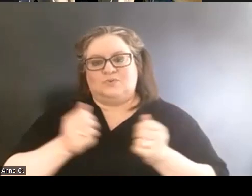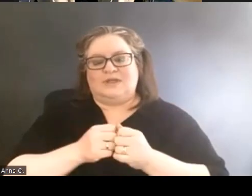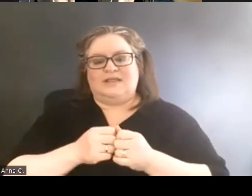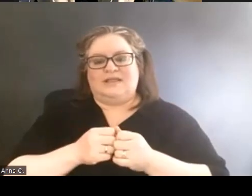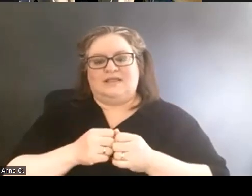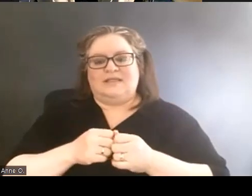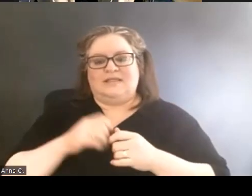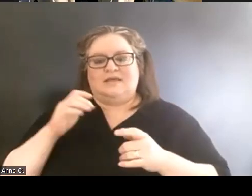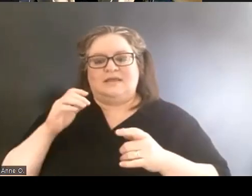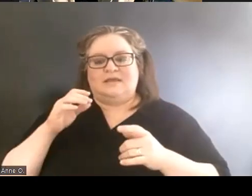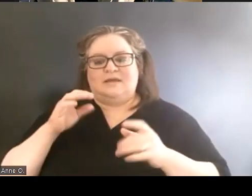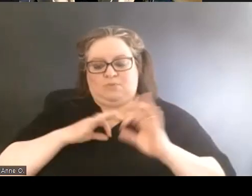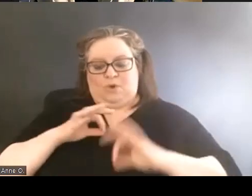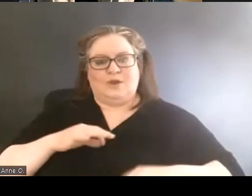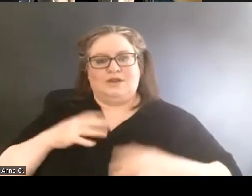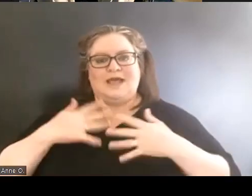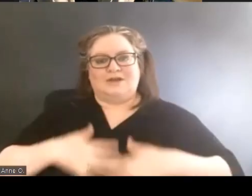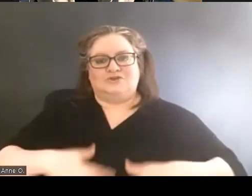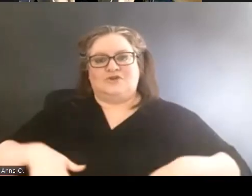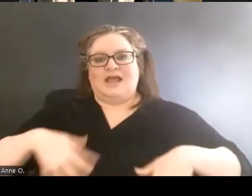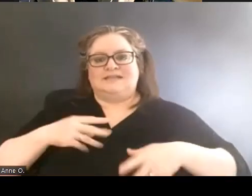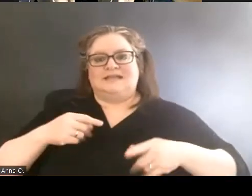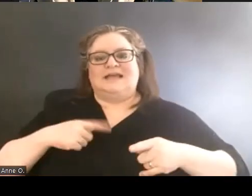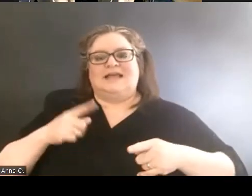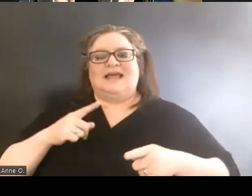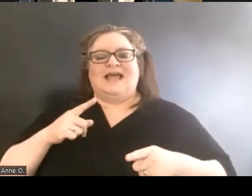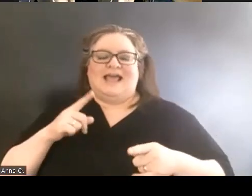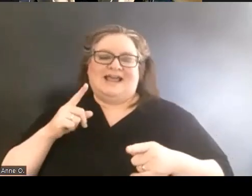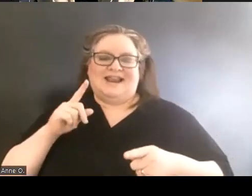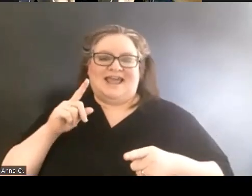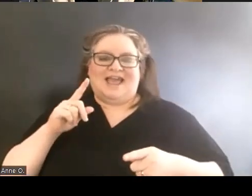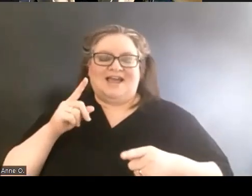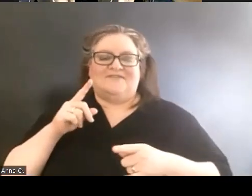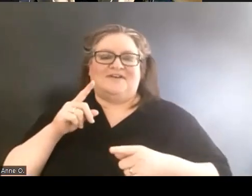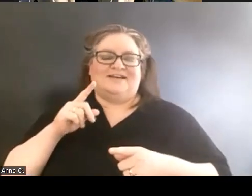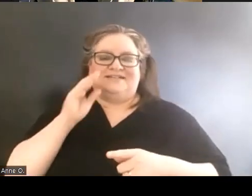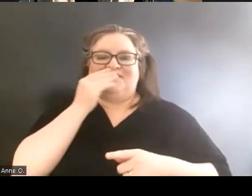and have a floral ribbon in my hair and I identify as blind.